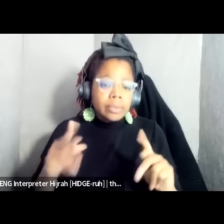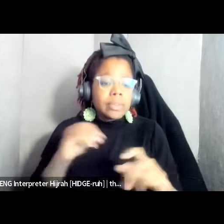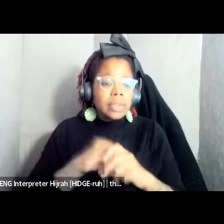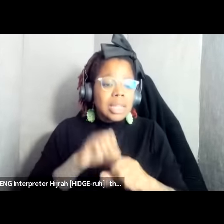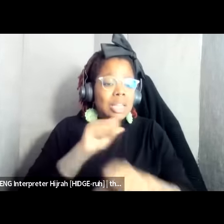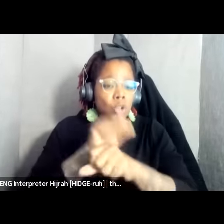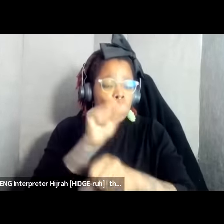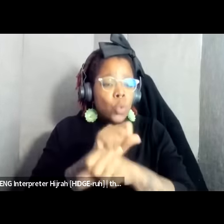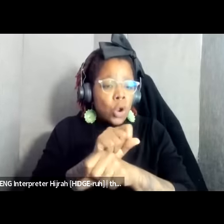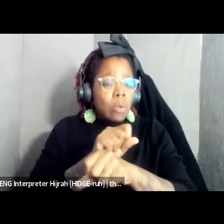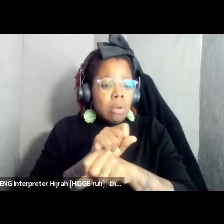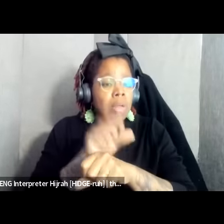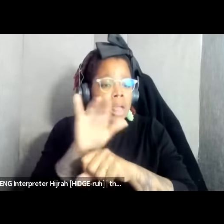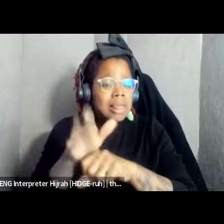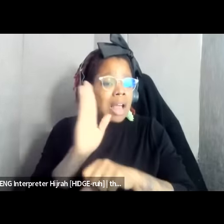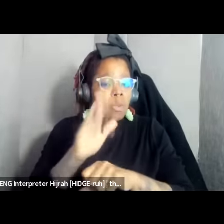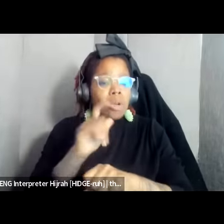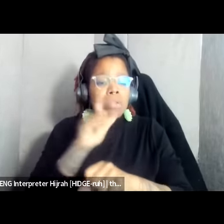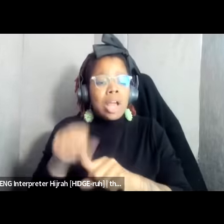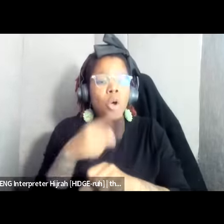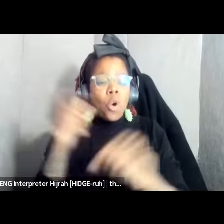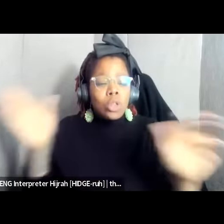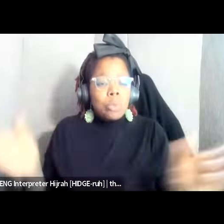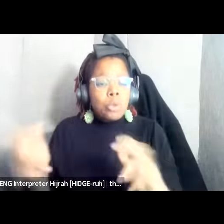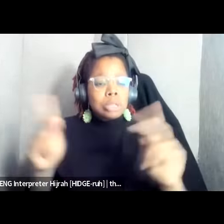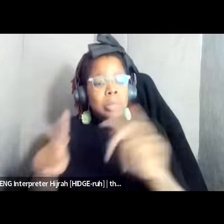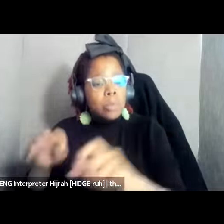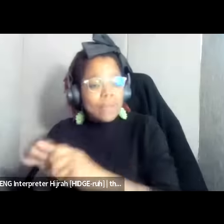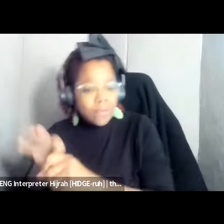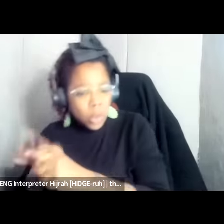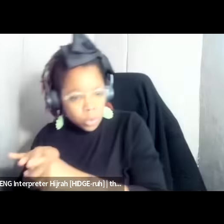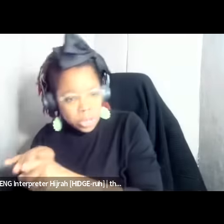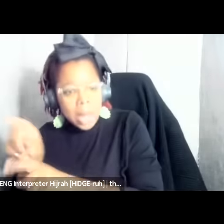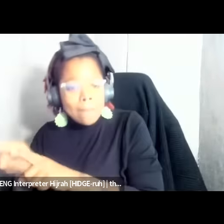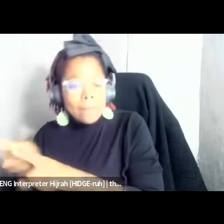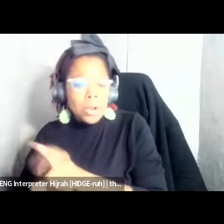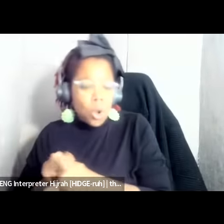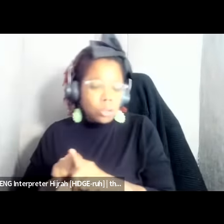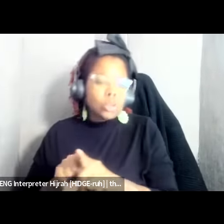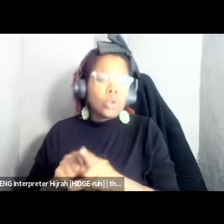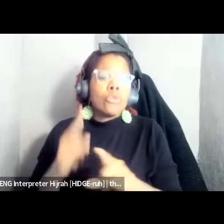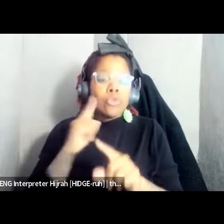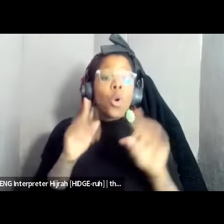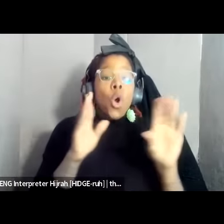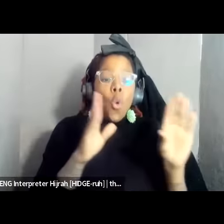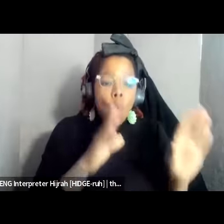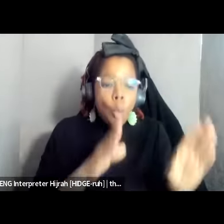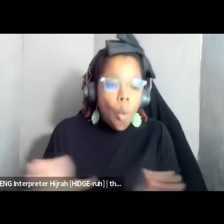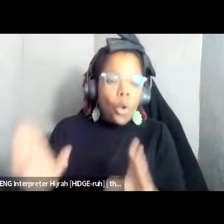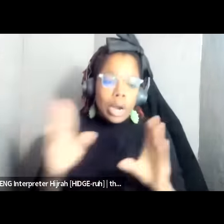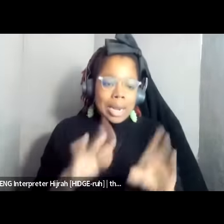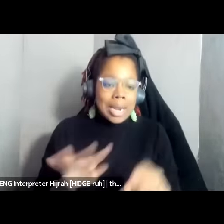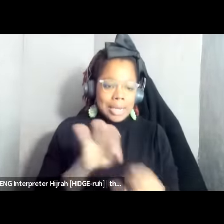will not just mobilize people to vote but to have an organized vote um when we uh when we do show